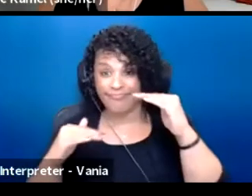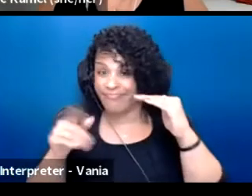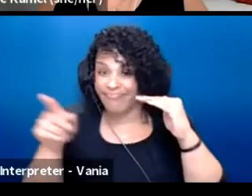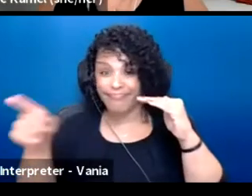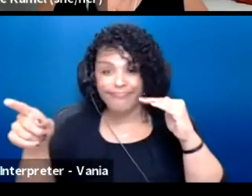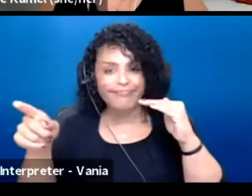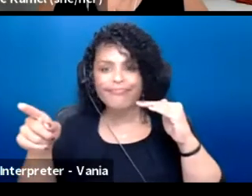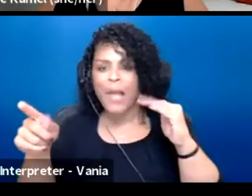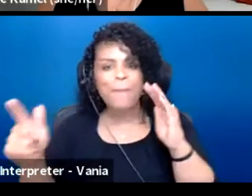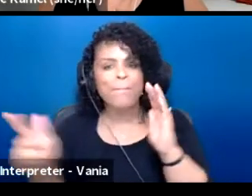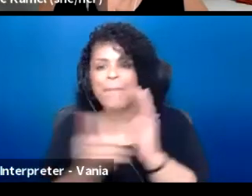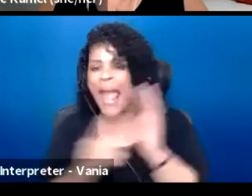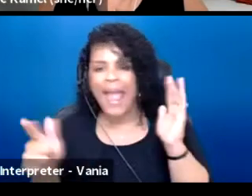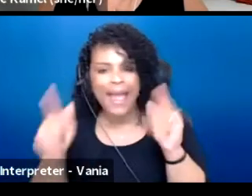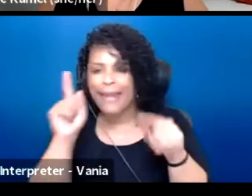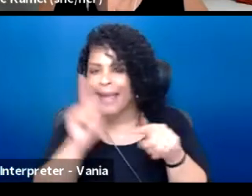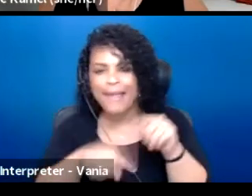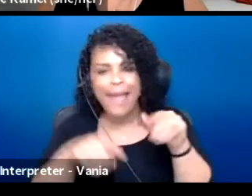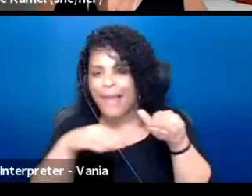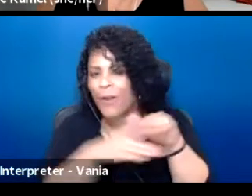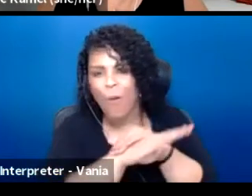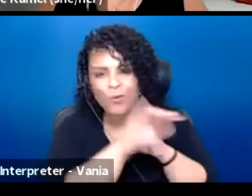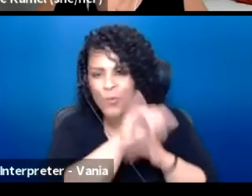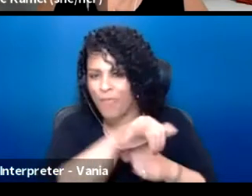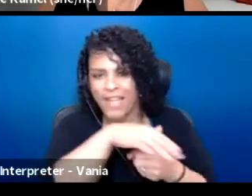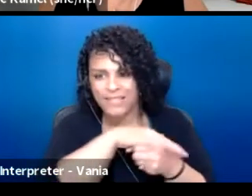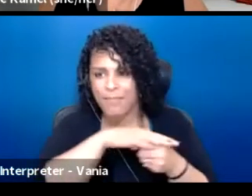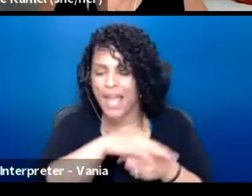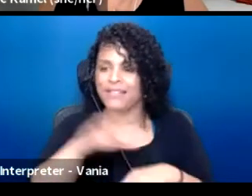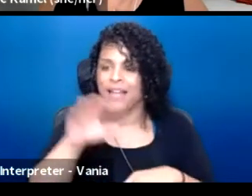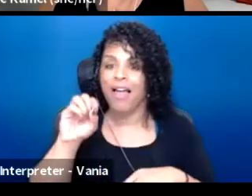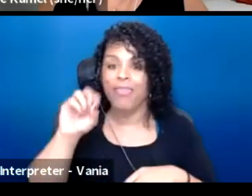Here in Seattle, there's the Onyx whether it was the Onyx Gallery in one.